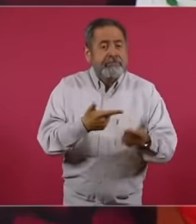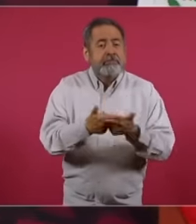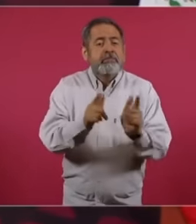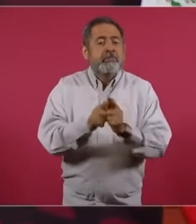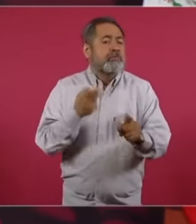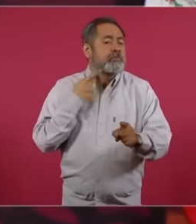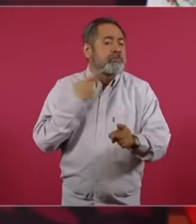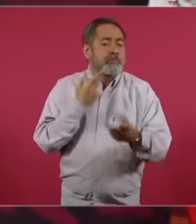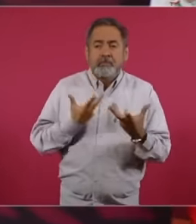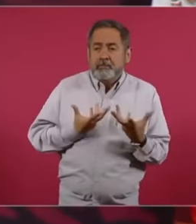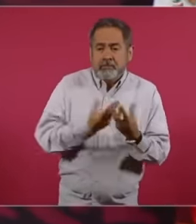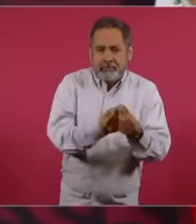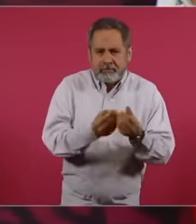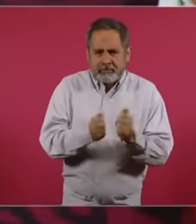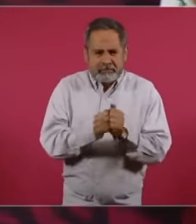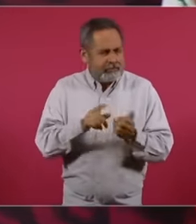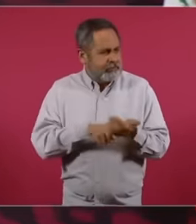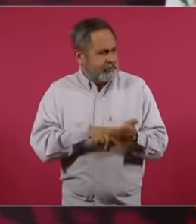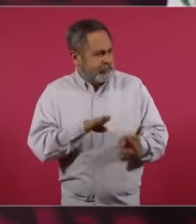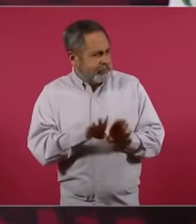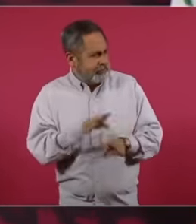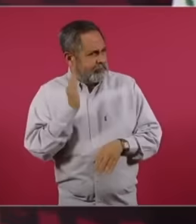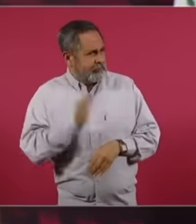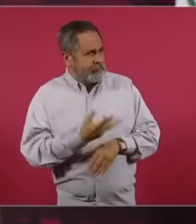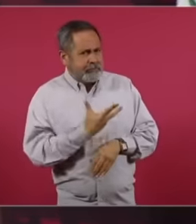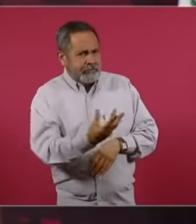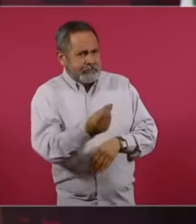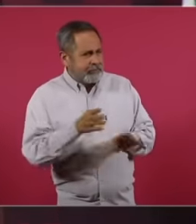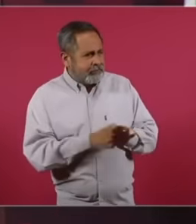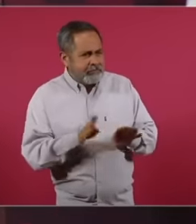dinner